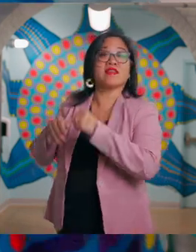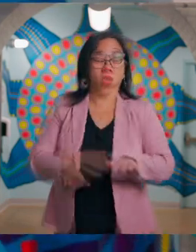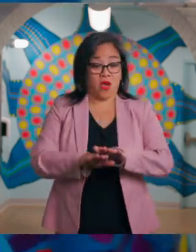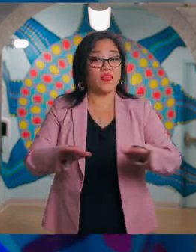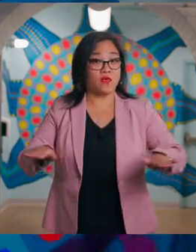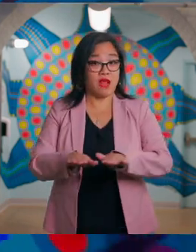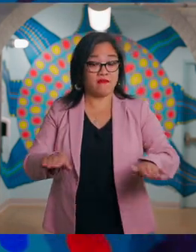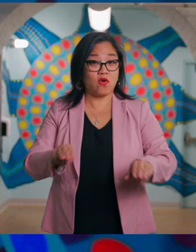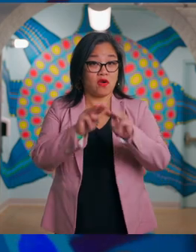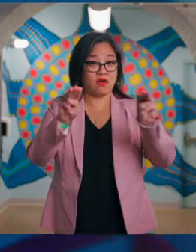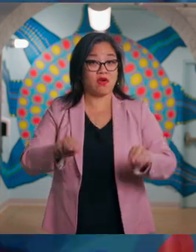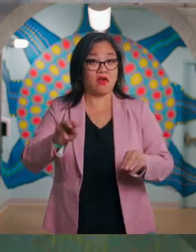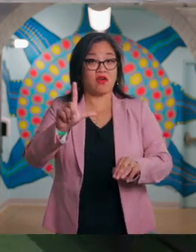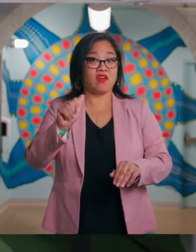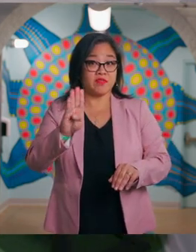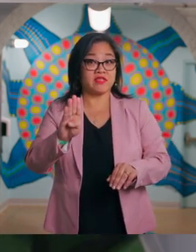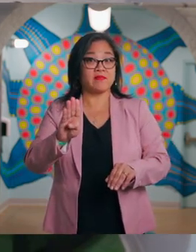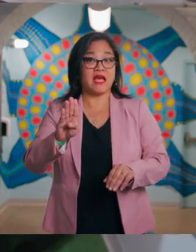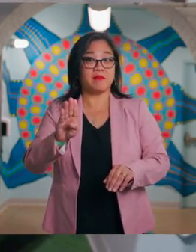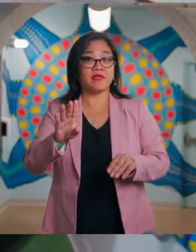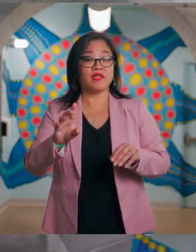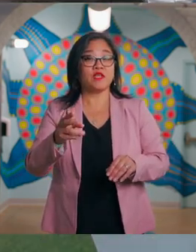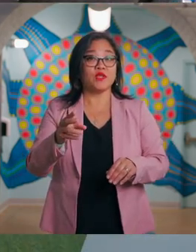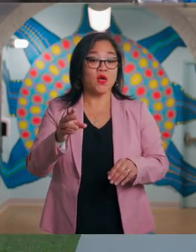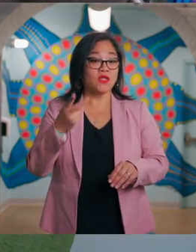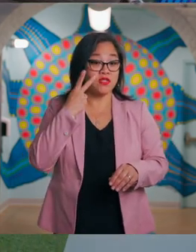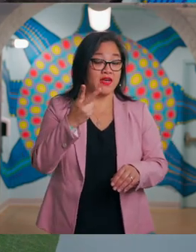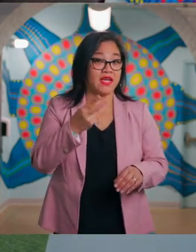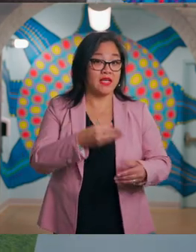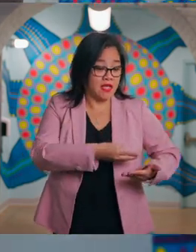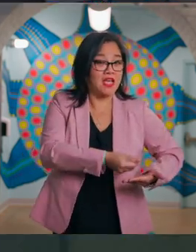On the ground floor of MuseumLab, you will also find a nursing room and restrooms.